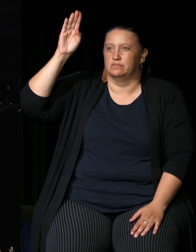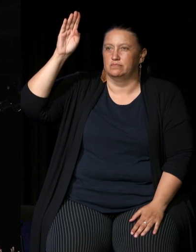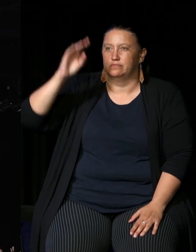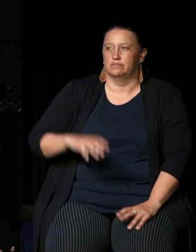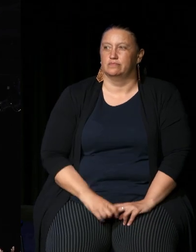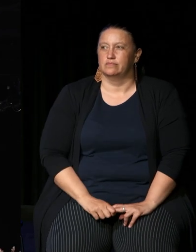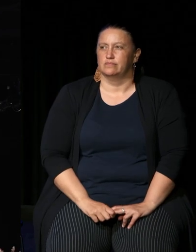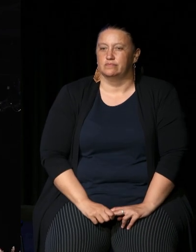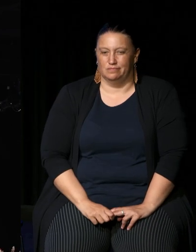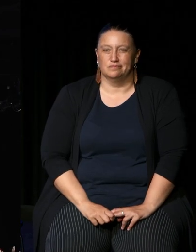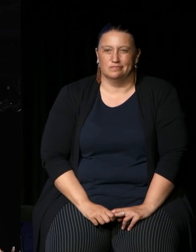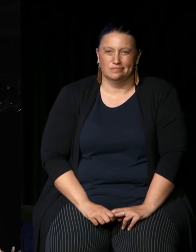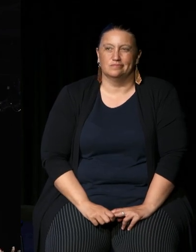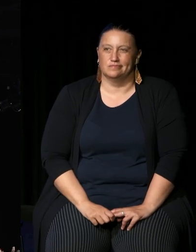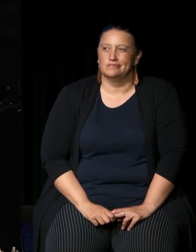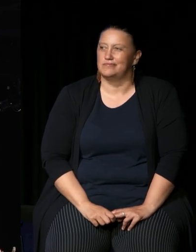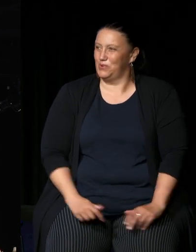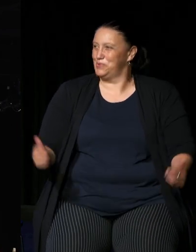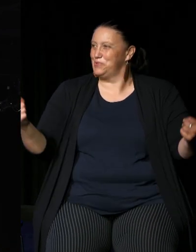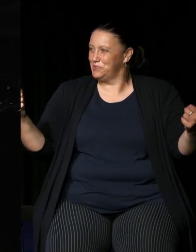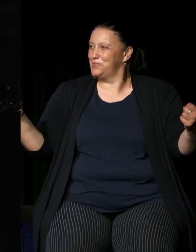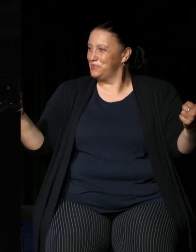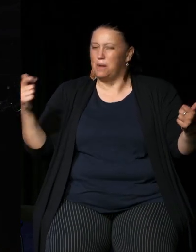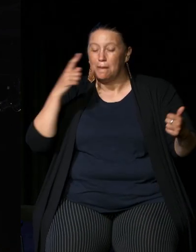getting there there you go people at home going yeah me too